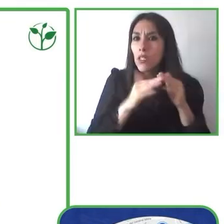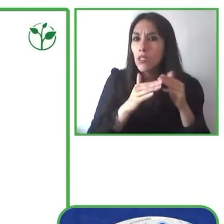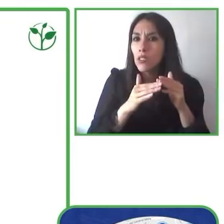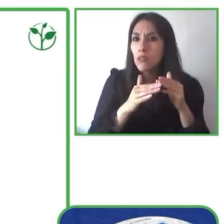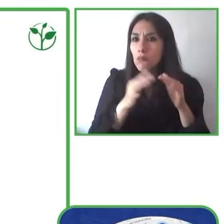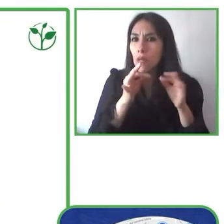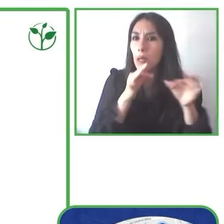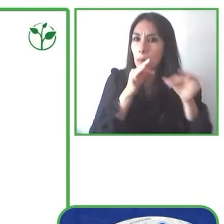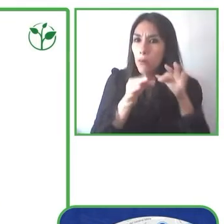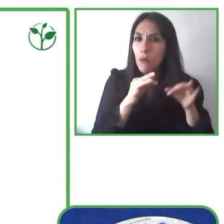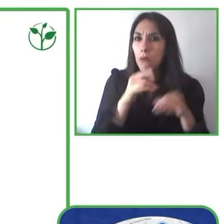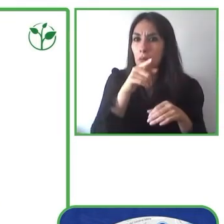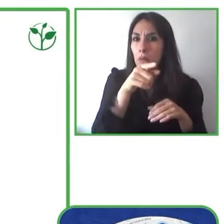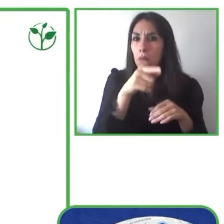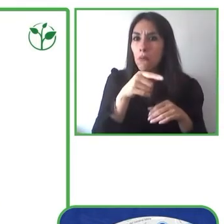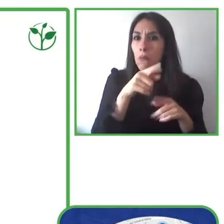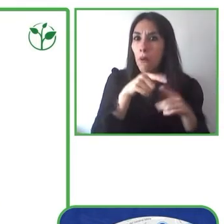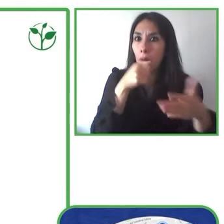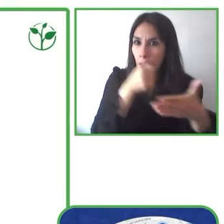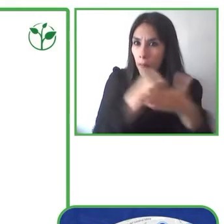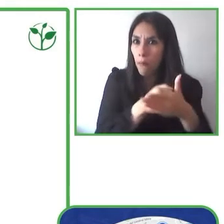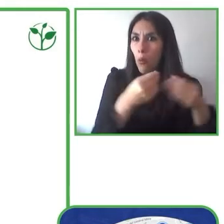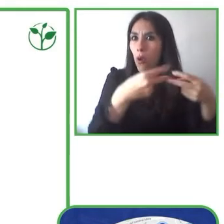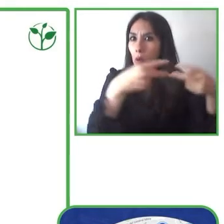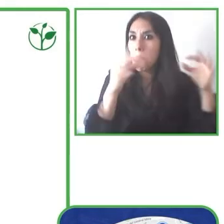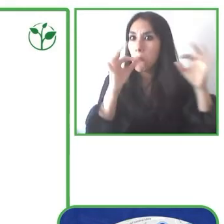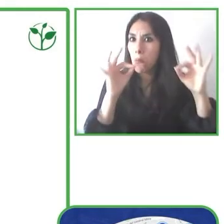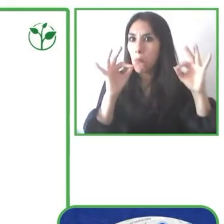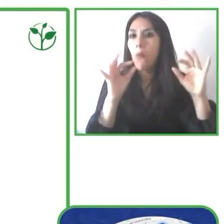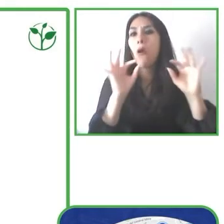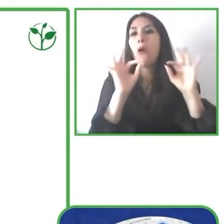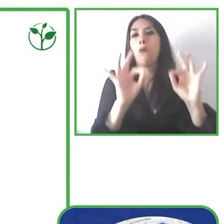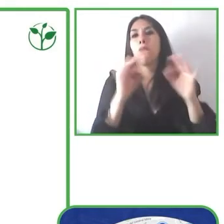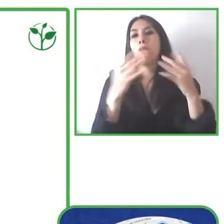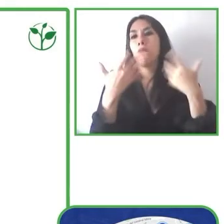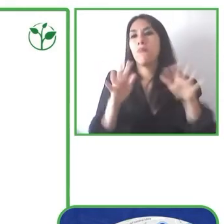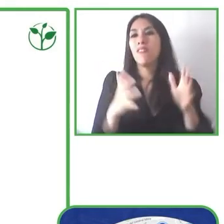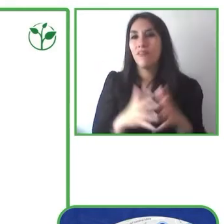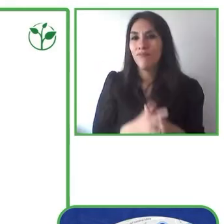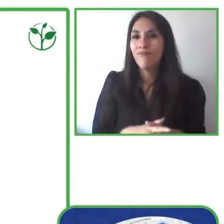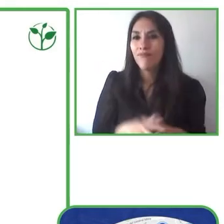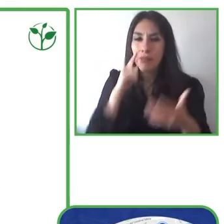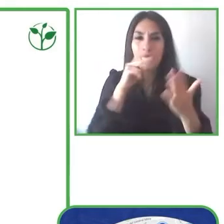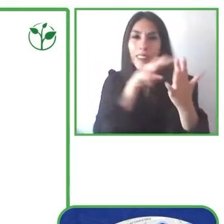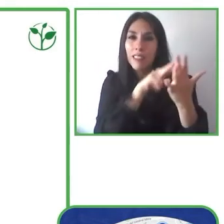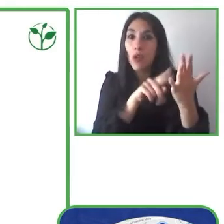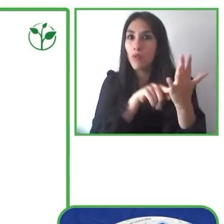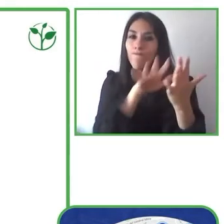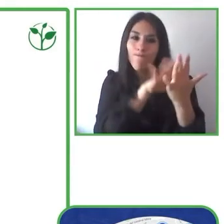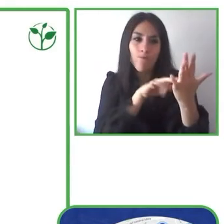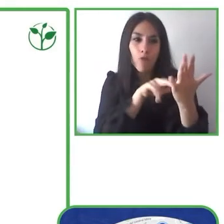then we can also allow our users to report information for example to the municipality